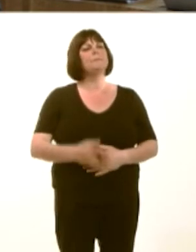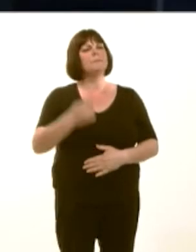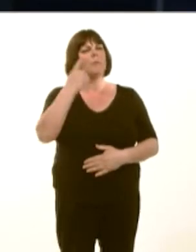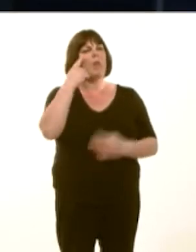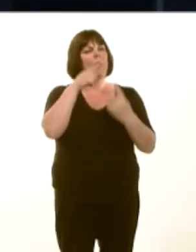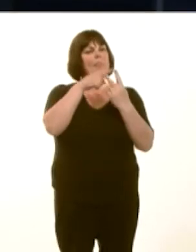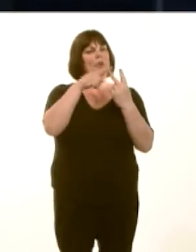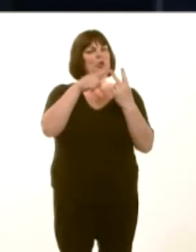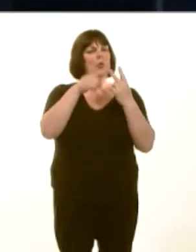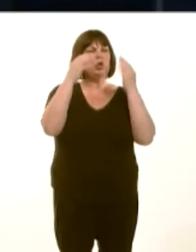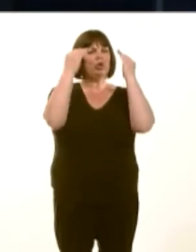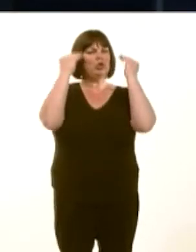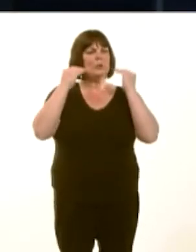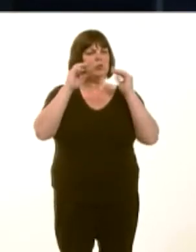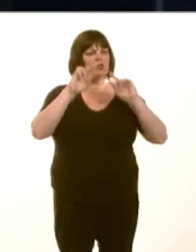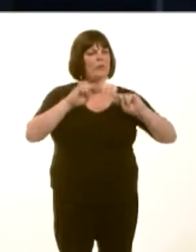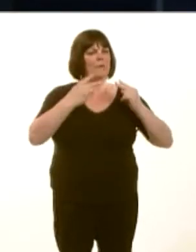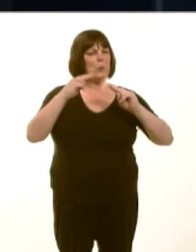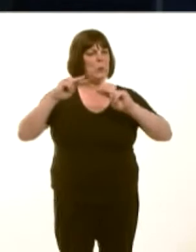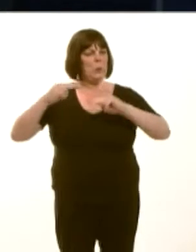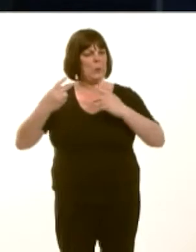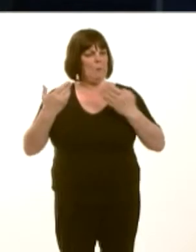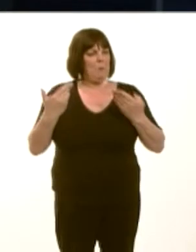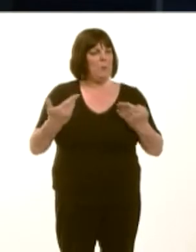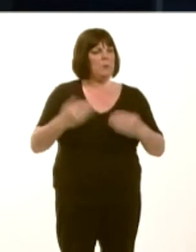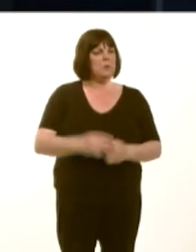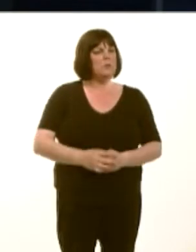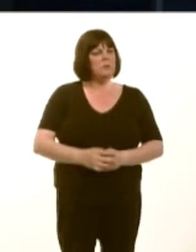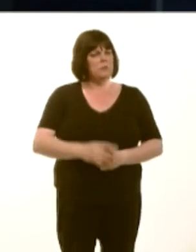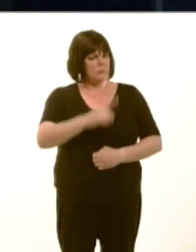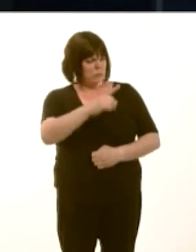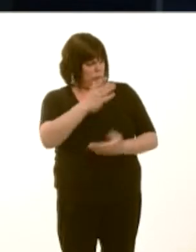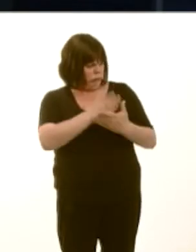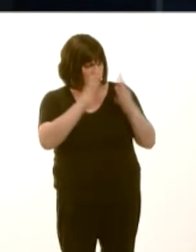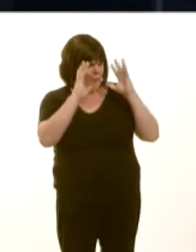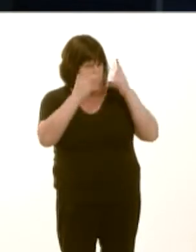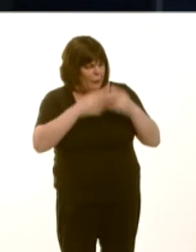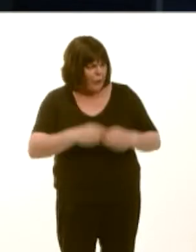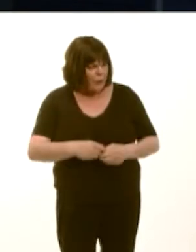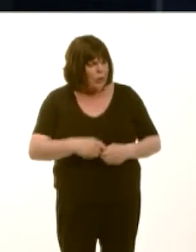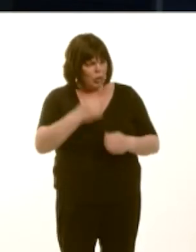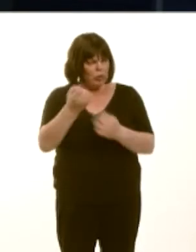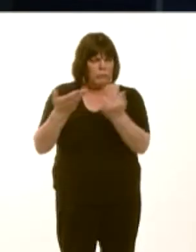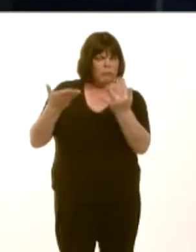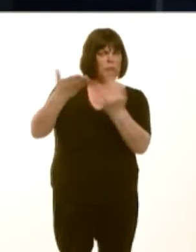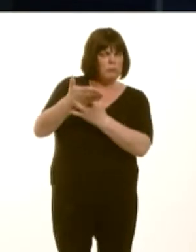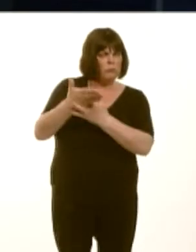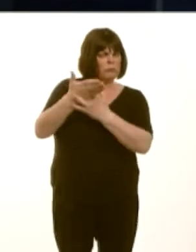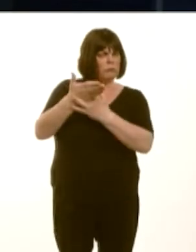yn achos i chi ofidio am y sefyllfa, ac efallai yn fwy o reswm i chi gamu mewn fel Llywodraeth i ddelio ‚ír sefyllfa?